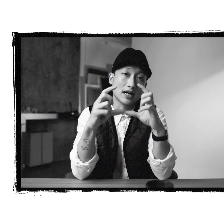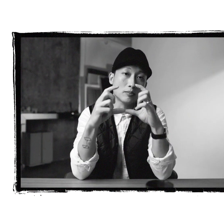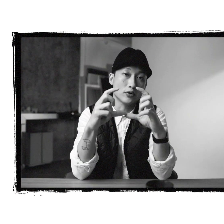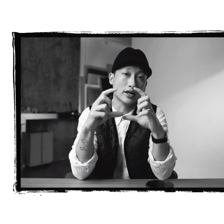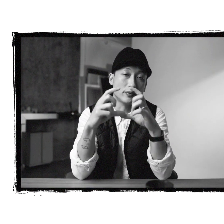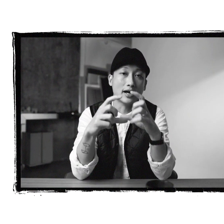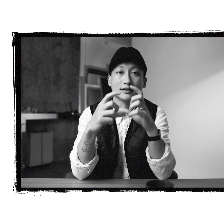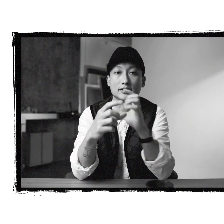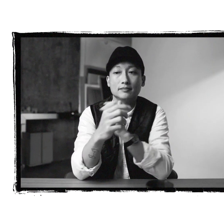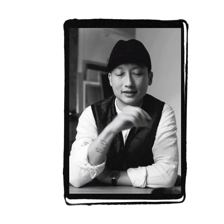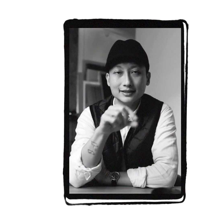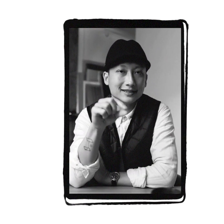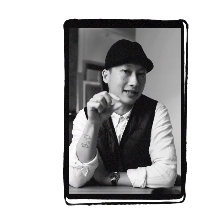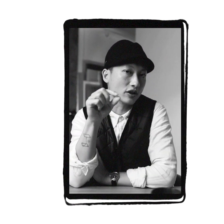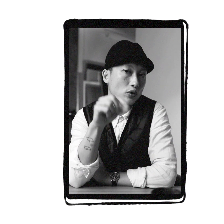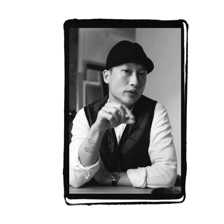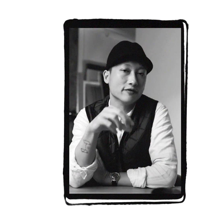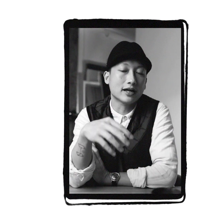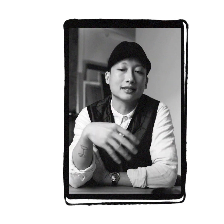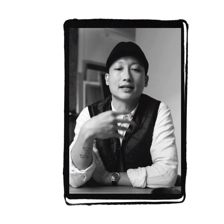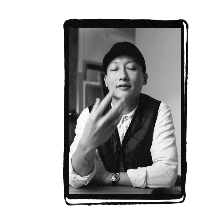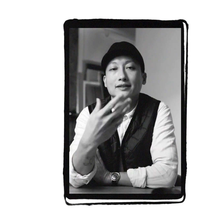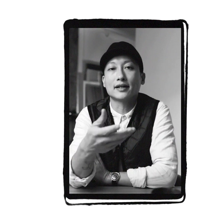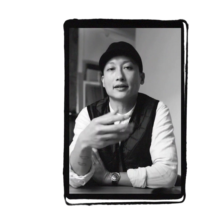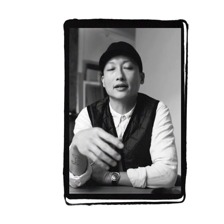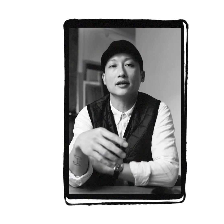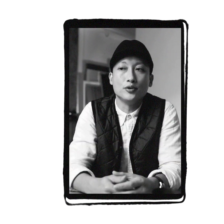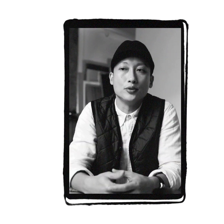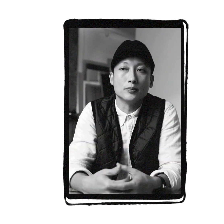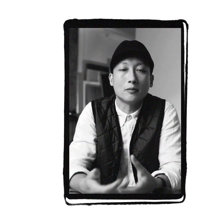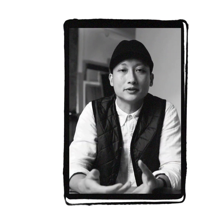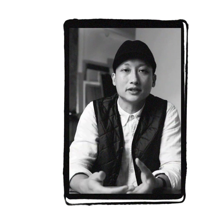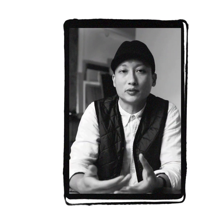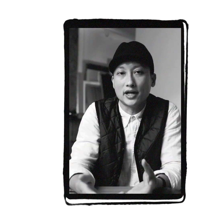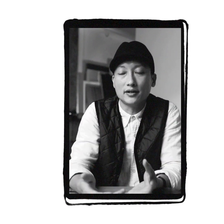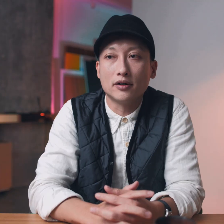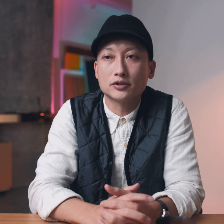black border around it this is like a cool effect a kind of aesthetic that you purposely create but